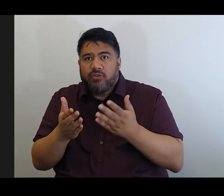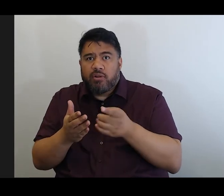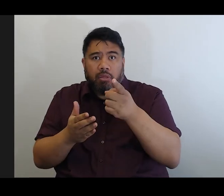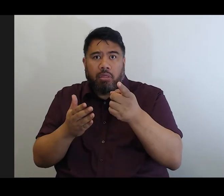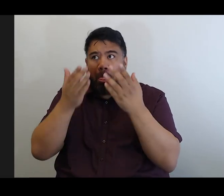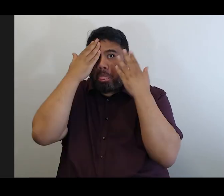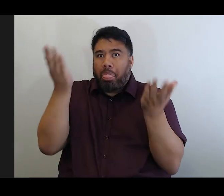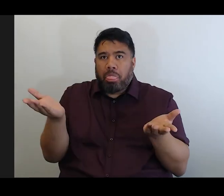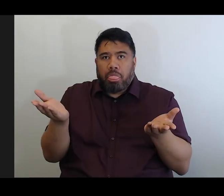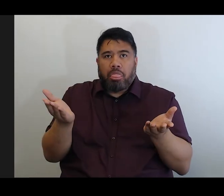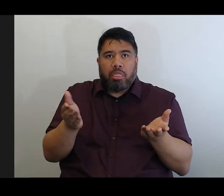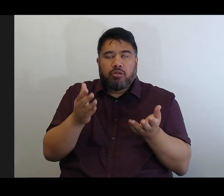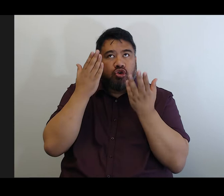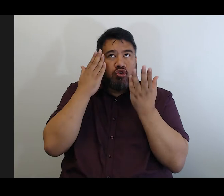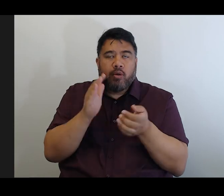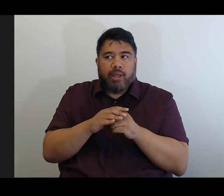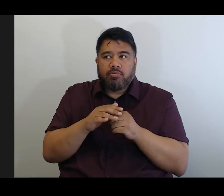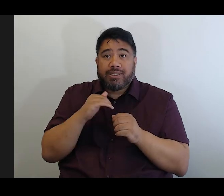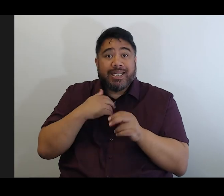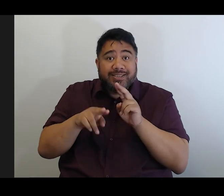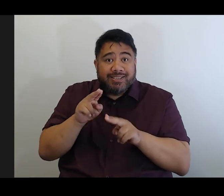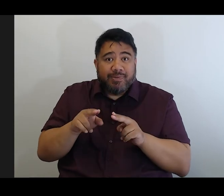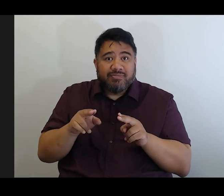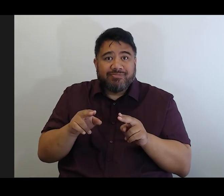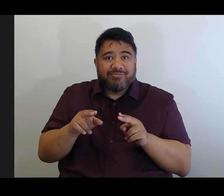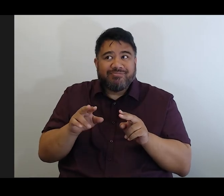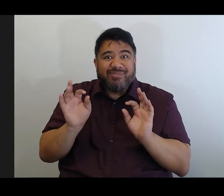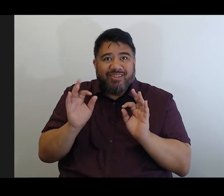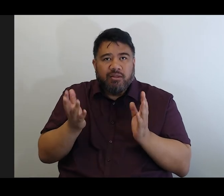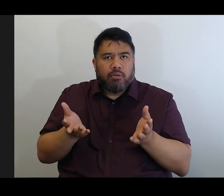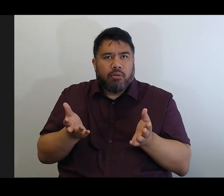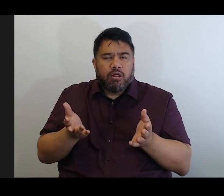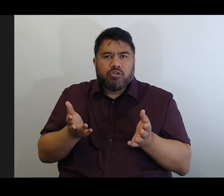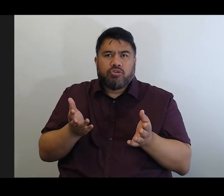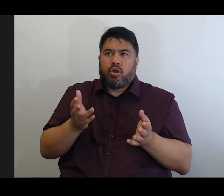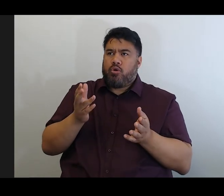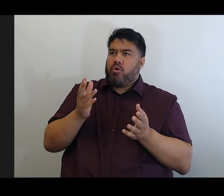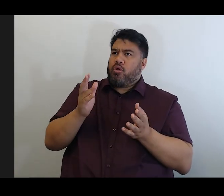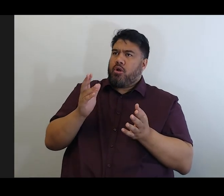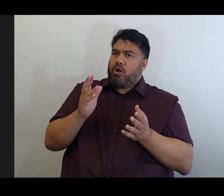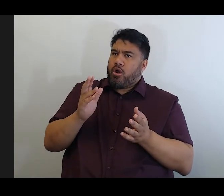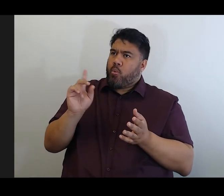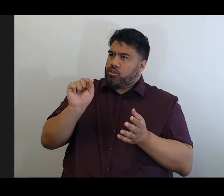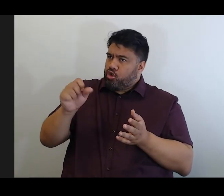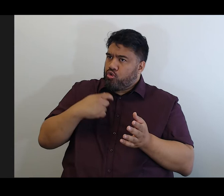So, what is the role in terms of educating the healthcare sector on what we need?